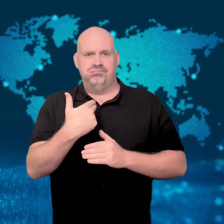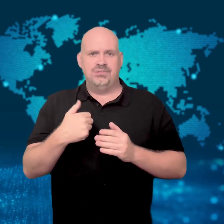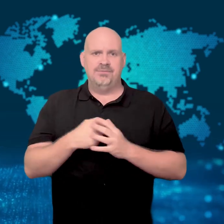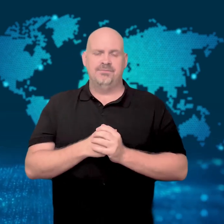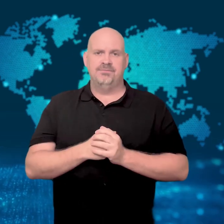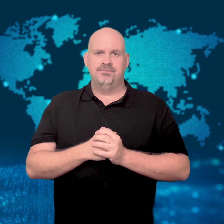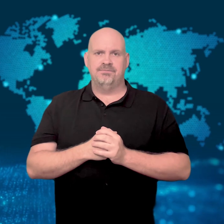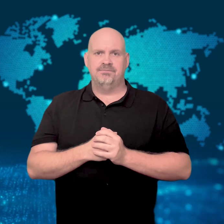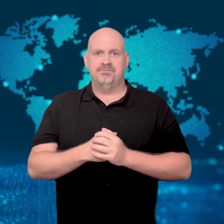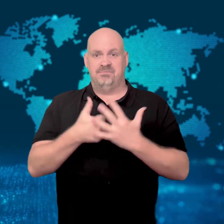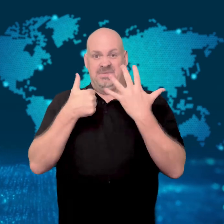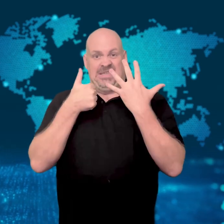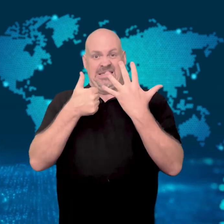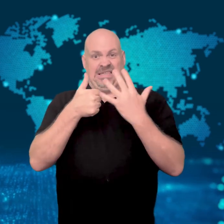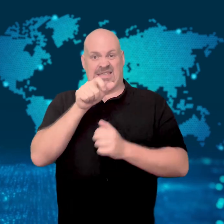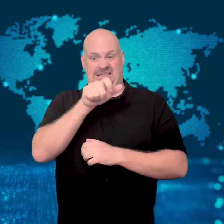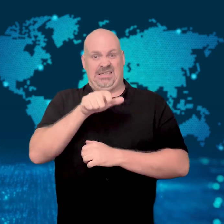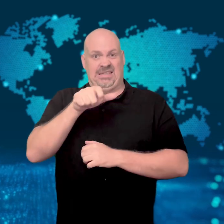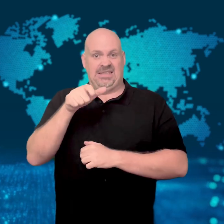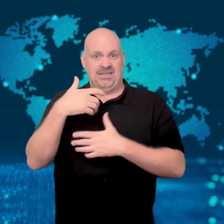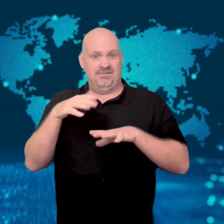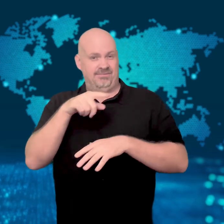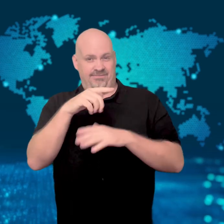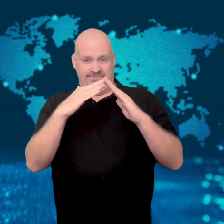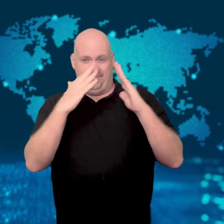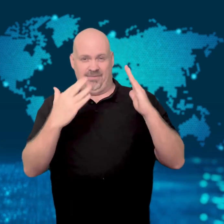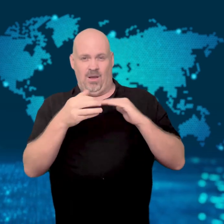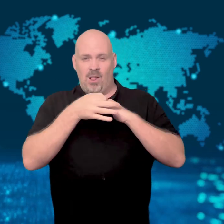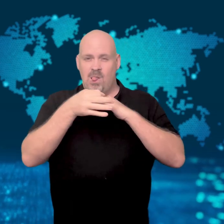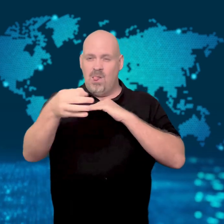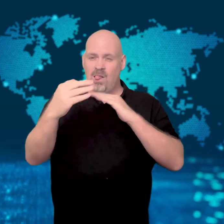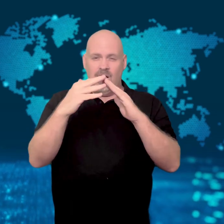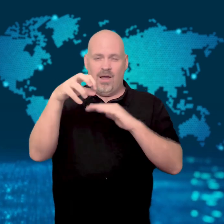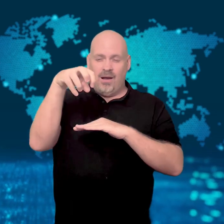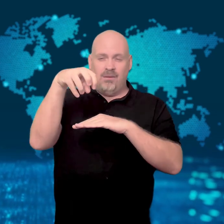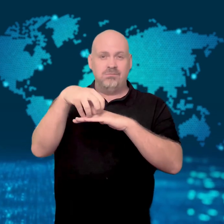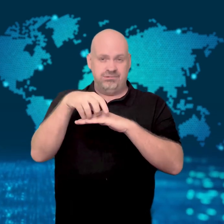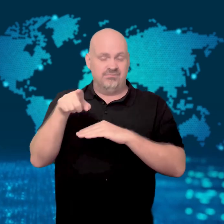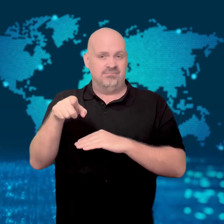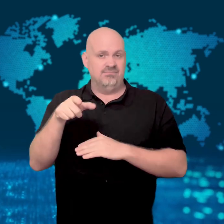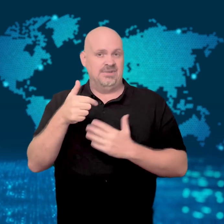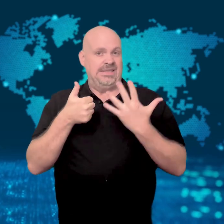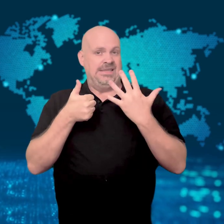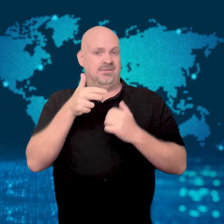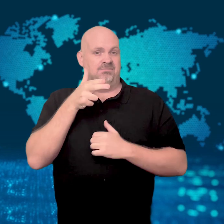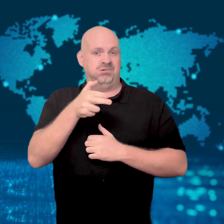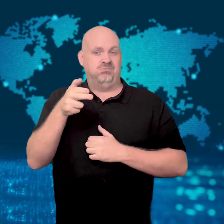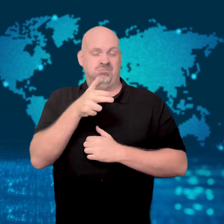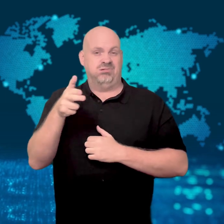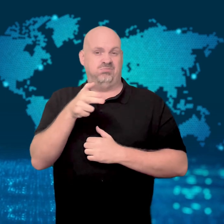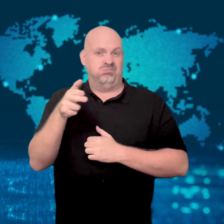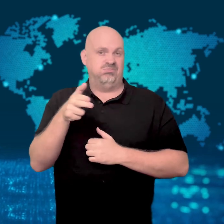Six people in all were shot at the remote property.